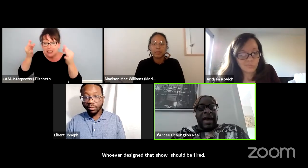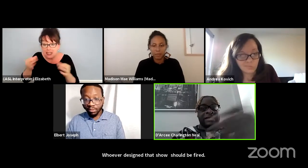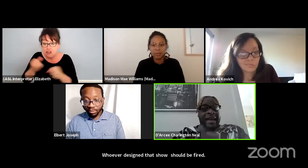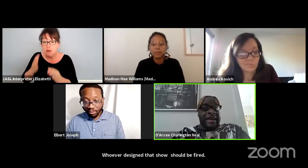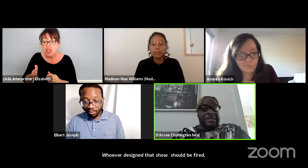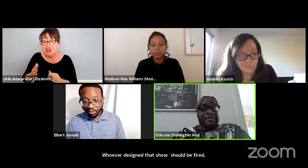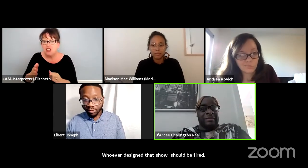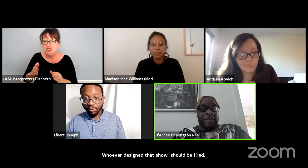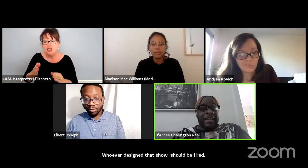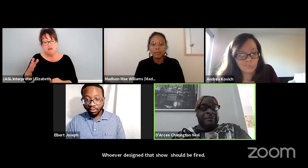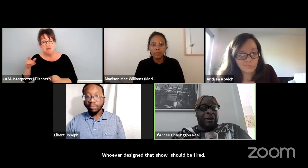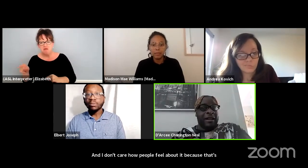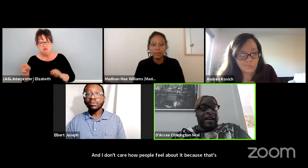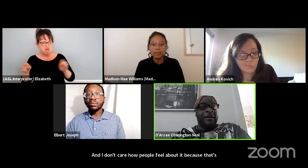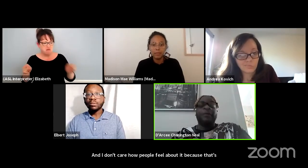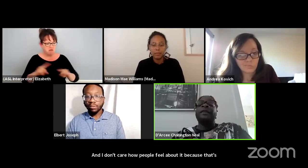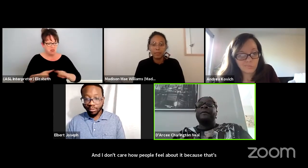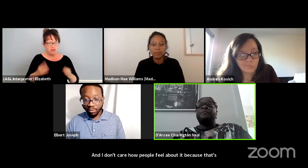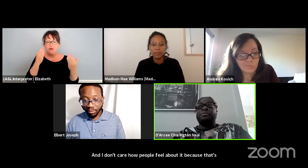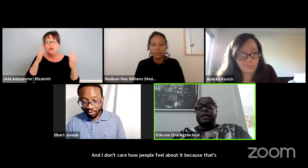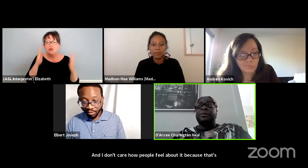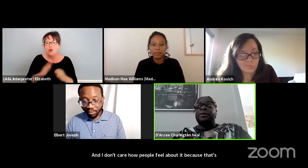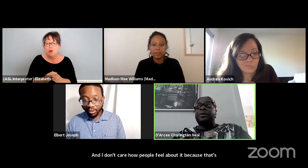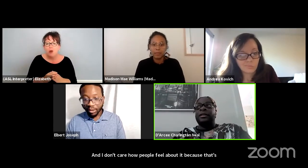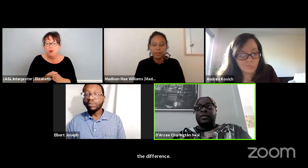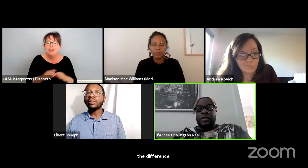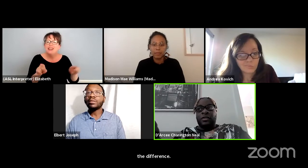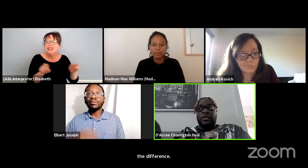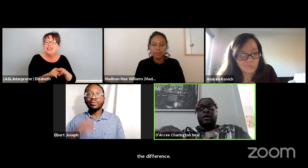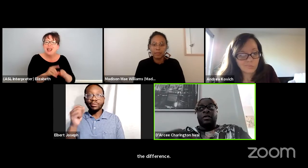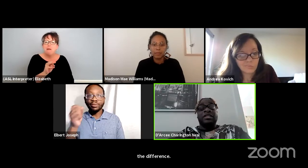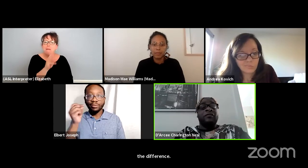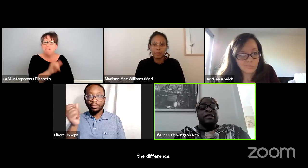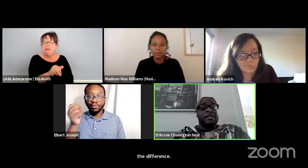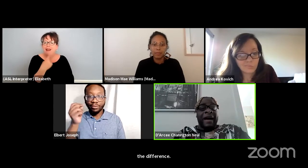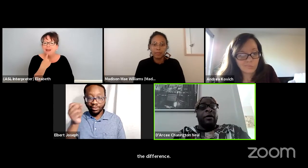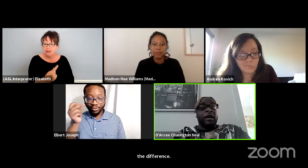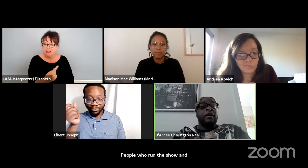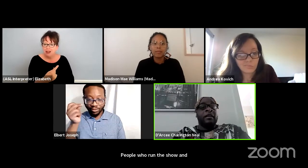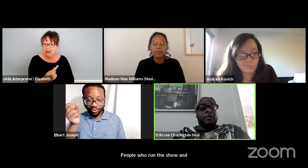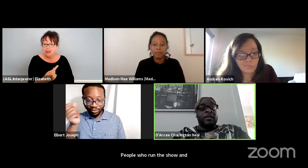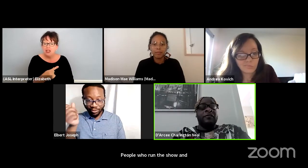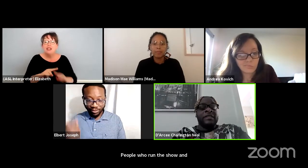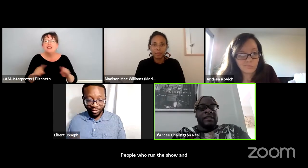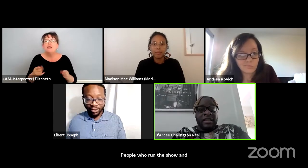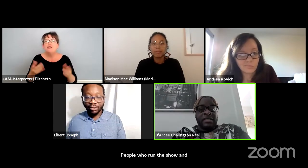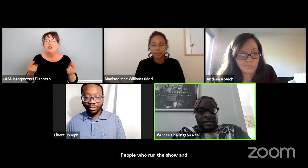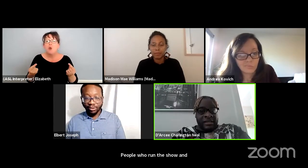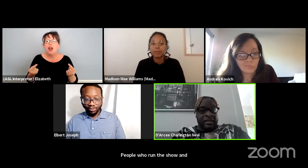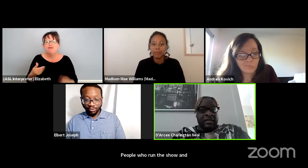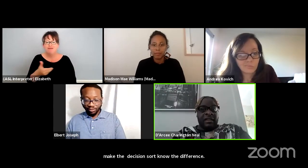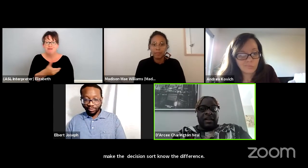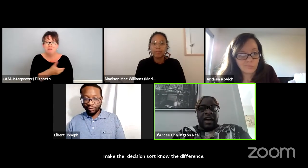And as Maddie pointed out people, you know the difference is power. The difference is agency.